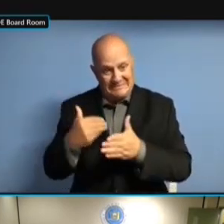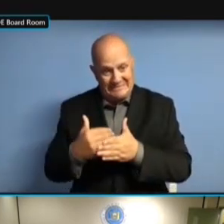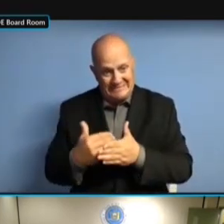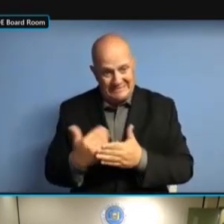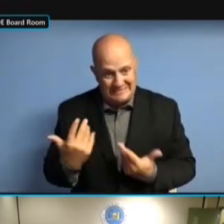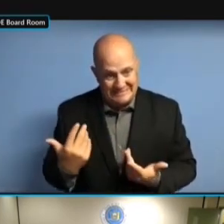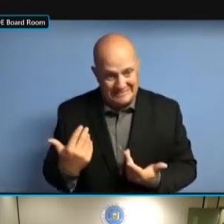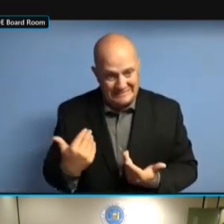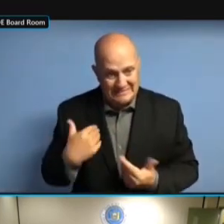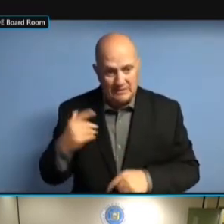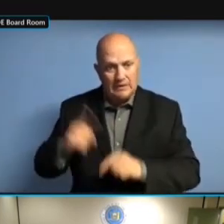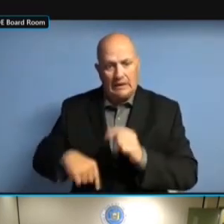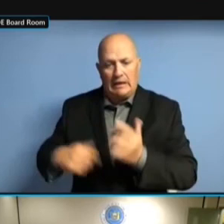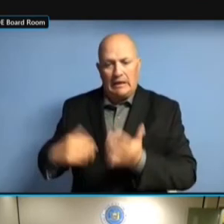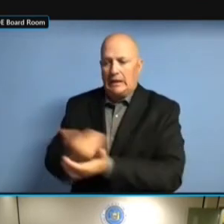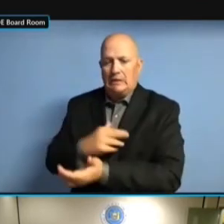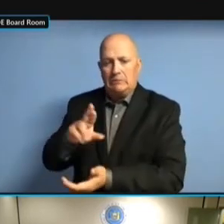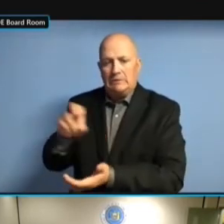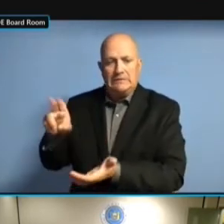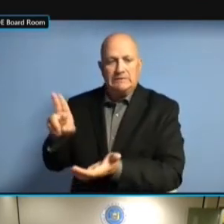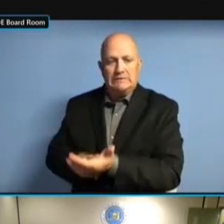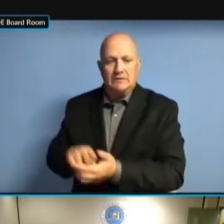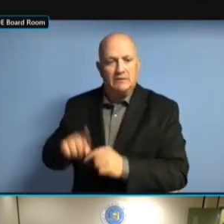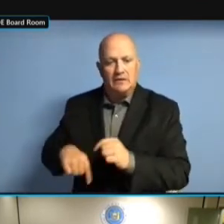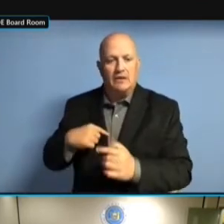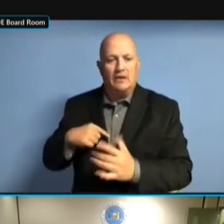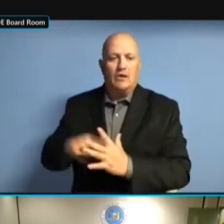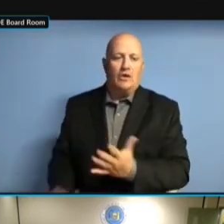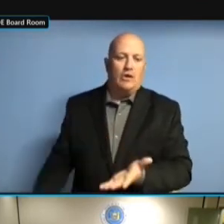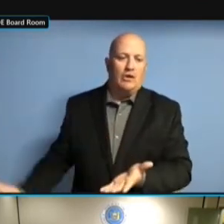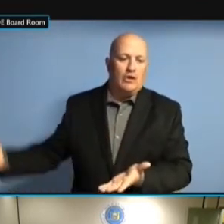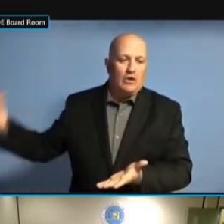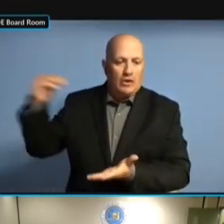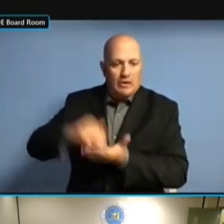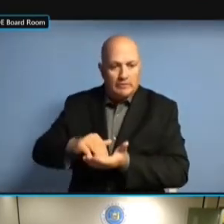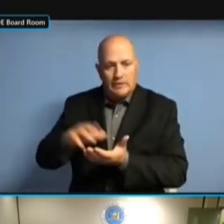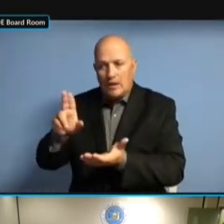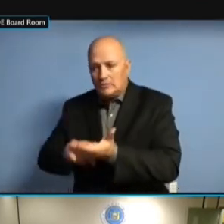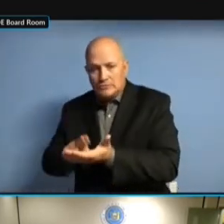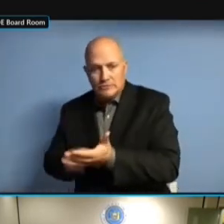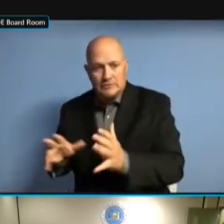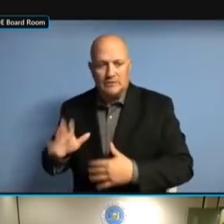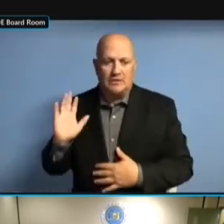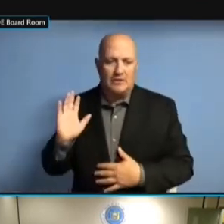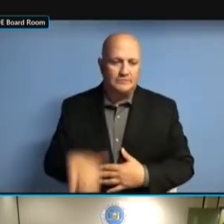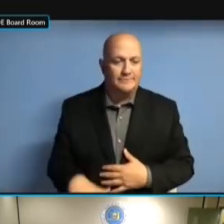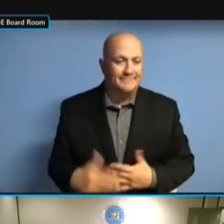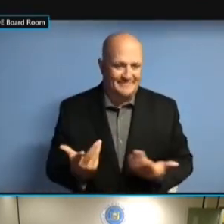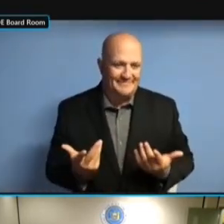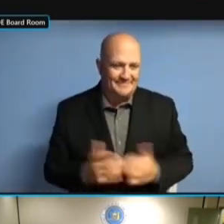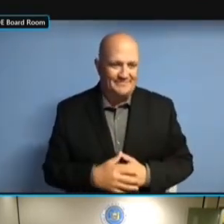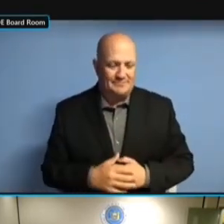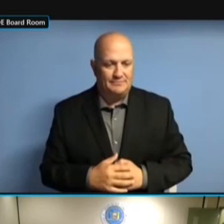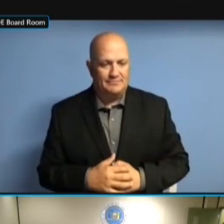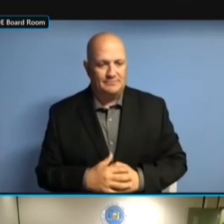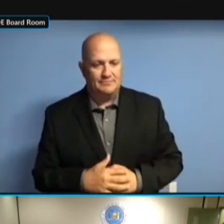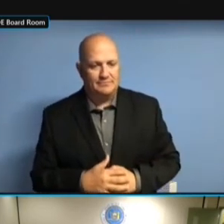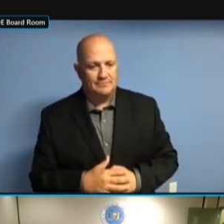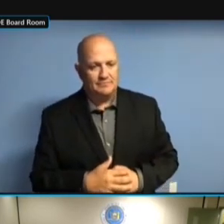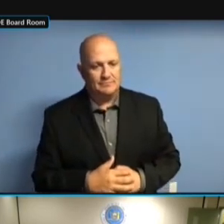LINES, THERE'S NOT A RENEWAL PROCESS AVAILABLE, WE LINES, THERE'S NOT A RENEWAL PROCESS AVAILABLE, WE HAVE LINES, THERE'S NOT A RENEWAL PROCESS AVAILABLE, WE HAVE TO LINES, THERE'S NOT A RENEWAL PROCESS AVAILABLE, WE HAVE TO GO PROCESS AVAILABLE, WE HAVE TO GO PROCESS AVAILABLE, WE HAVE TO GO OUT PROCESS AVAILABLE, WE HAVE TO GO OUT AND PROCESS AVAILABLE, WE HAVE TO GO OUT AND HOPE PROCESS AVAILABLE, WE HAVE TO GO OUT AND HOPE THAT PROCESS AVAILABLE, WE HAVE TO GO OUT AND HOPE THAT THE PROCESS AVAILABLE, WE HAVE TO GO OUT AND HOPE THAT THE SAME OUT AND HOPE THAT THE SAME OUT AND HOPE THAT THE SAME CONTRACTOR OUT AND HOPE THAT THE SAME CONTRACTOR SHOWS OUT AND HOPE THAT THE SAME CONTRACTOR SHOWS UP. CONTRACTOR SHOWS UP. CONTRACTOR SHOWS UP. THE